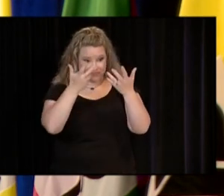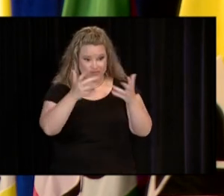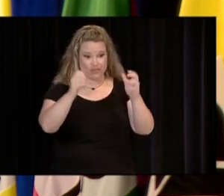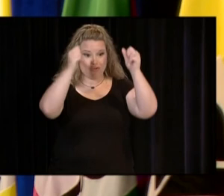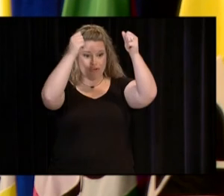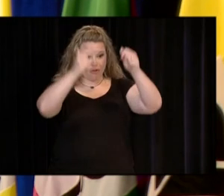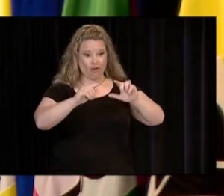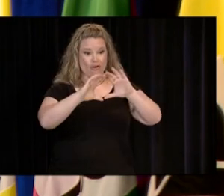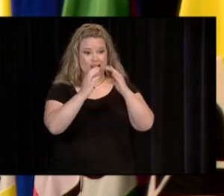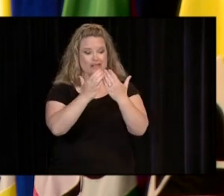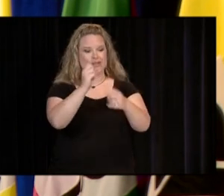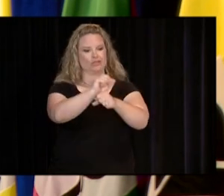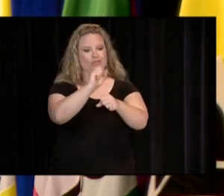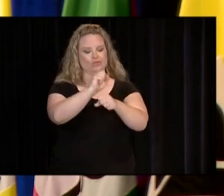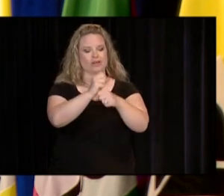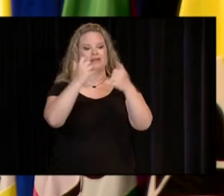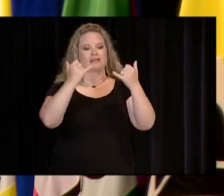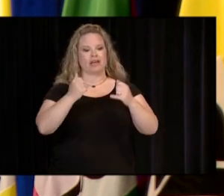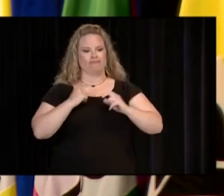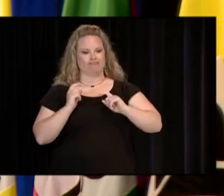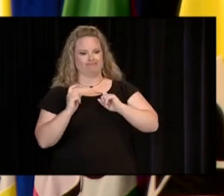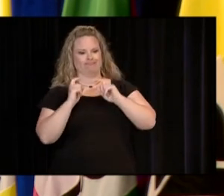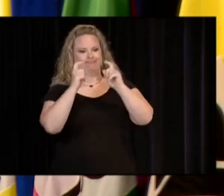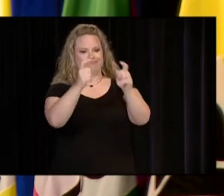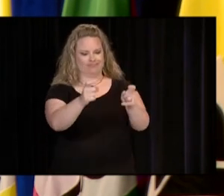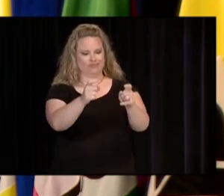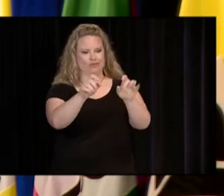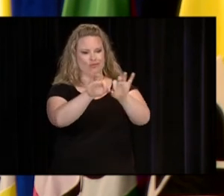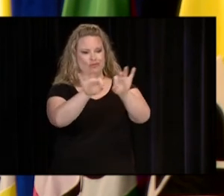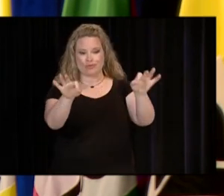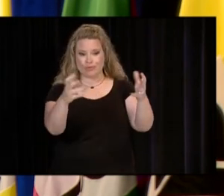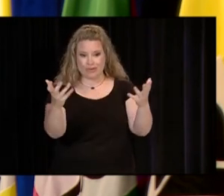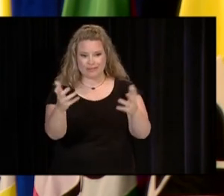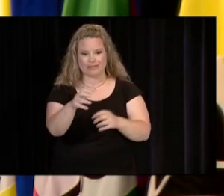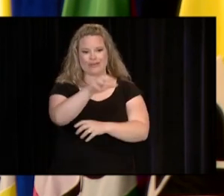I HEREBY CONFER UPON YOU THE DEGREES OF ASSOCIATE OF ARTS,